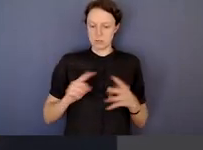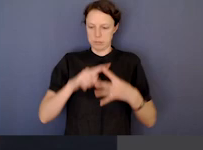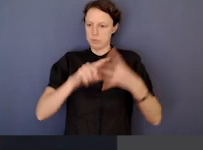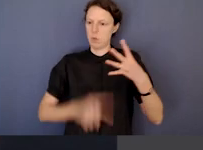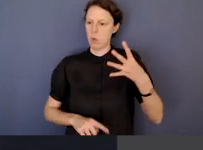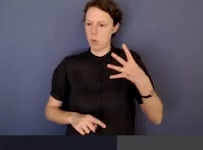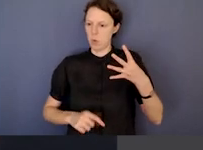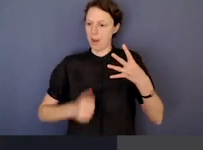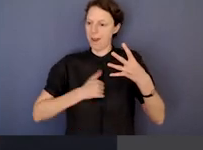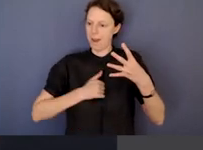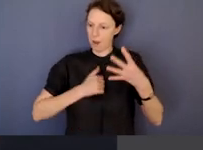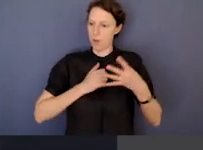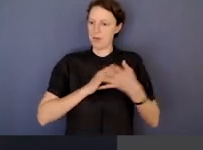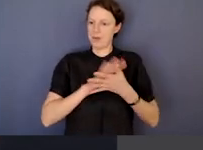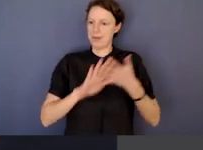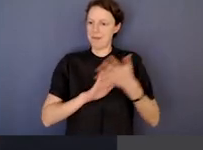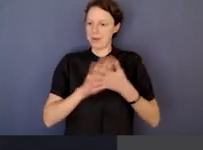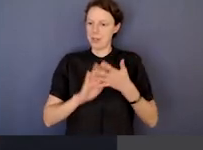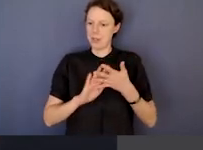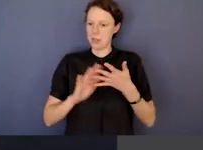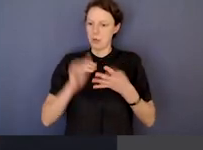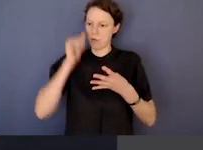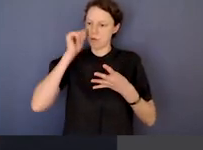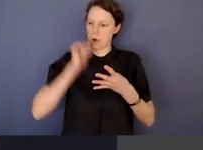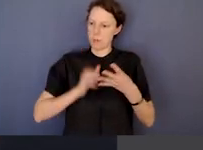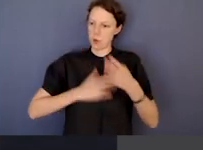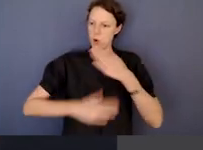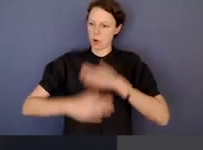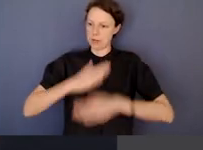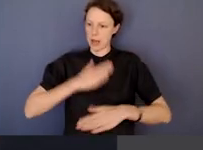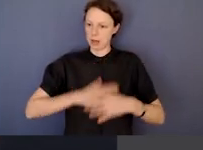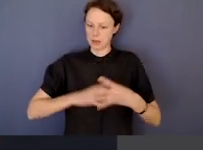our definitions of corrupt conduct? And then along the track we might say, well,